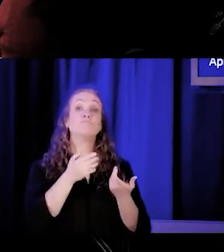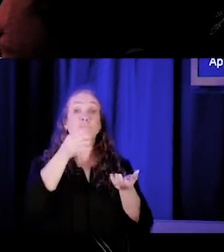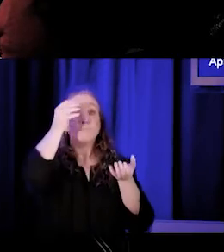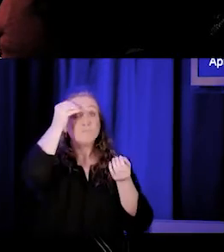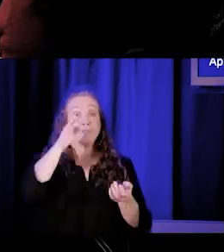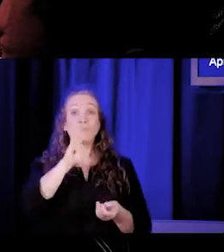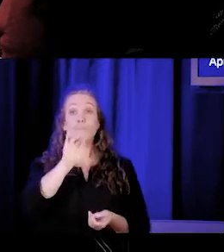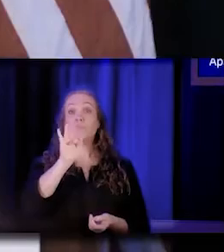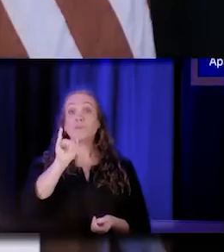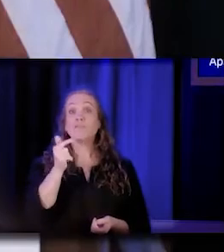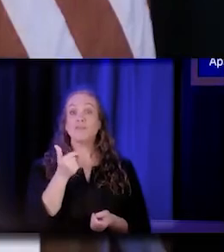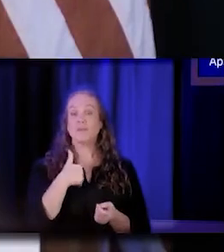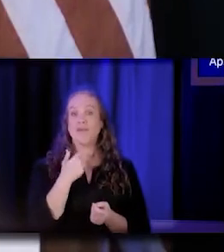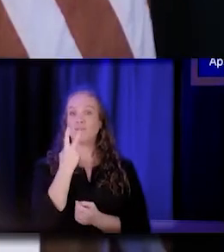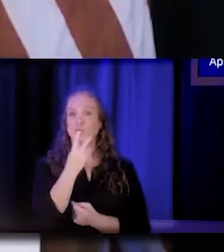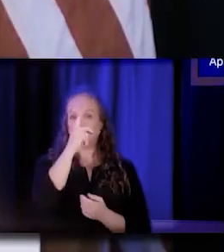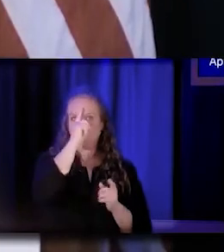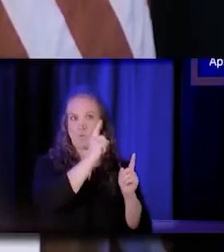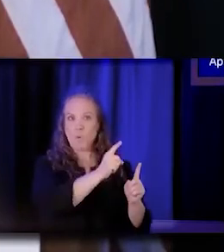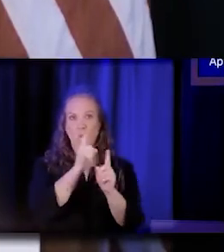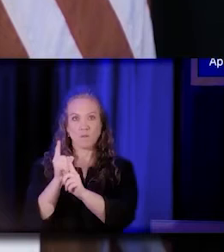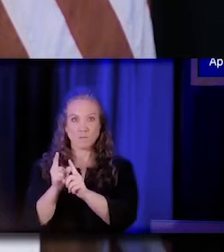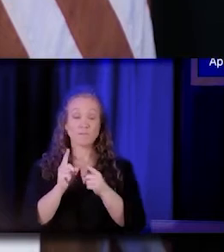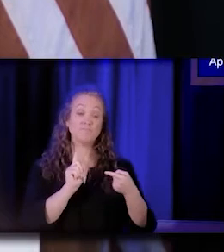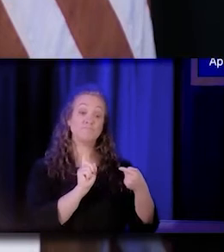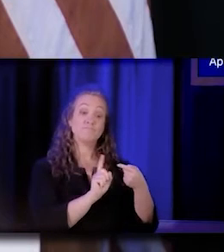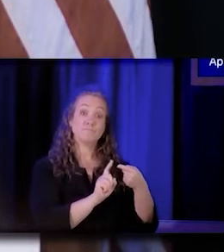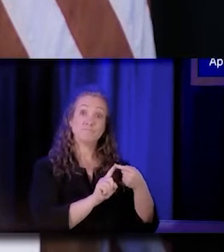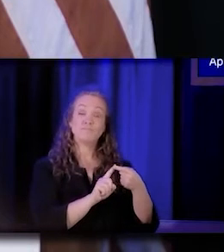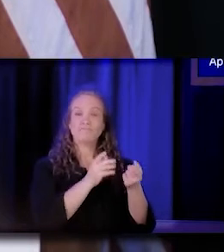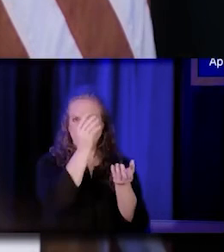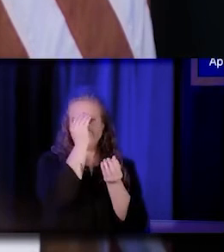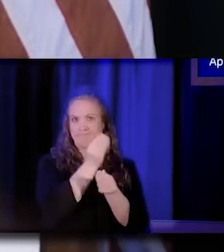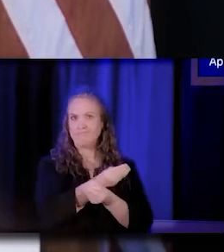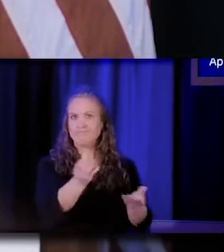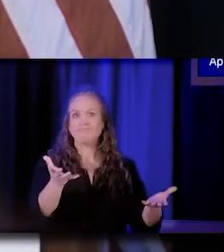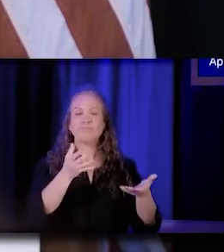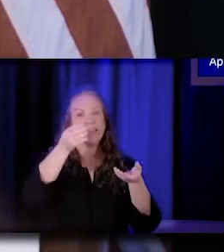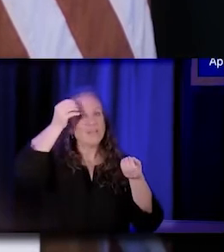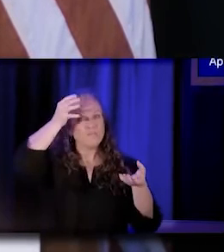So they're designed first off to bring you the information that is relevant to healthcare issues and trends,